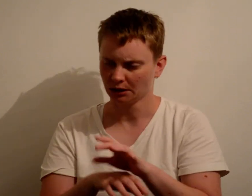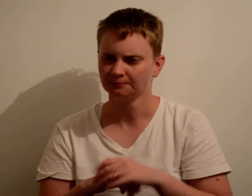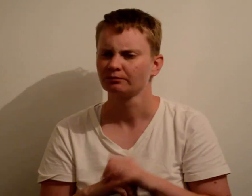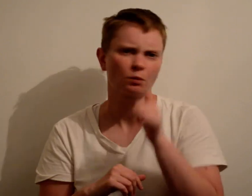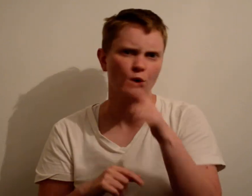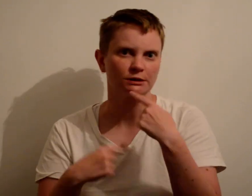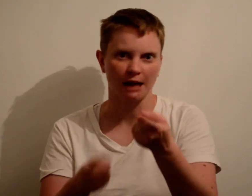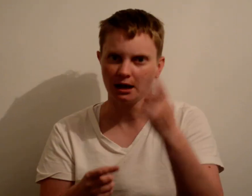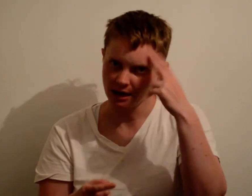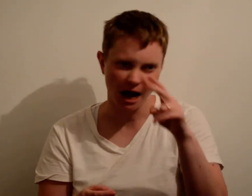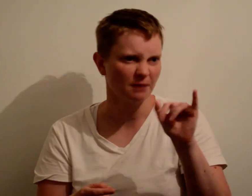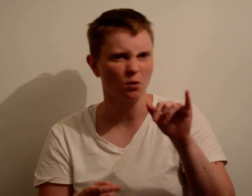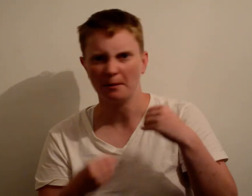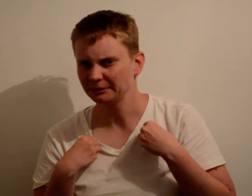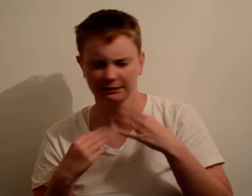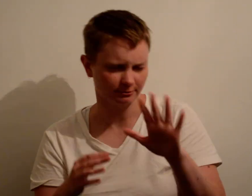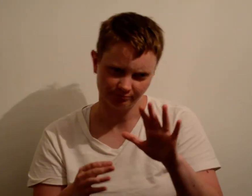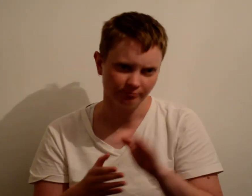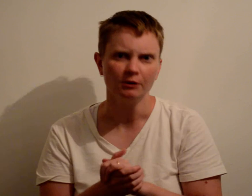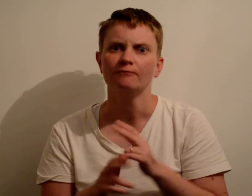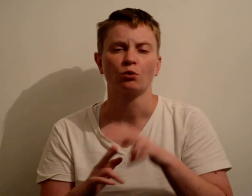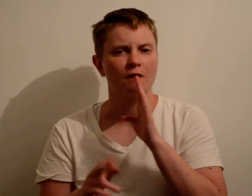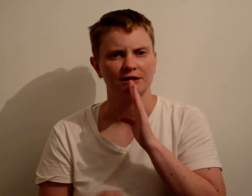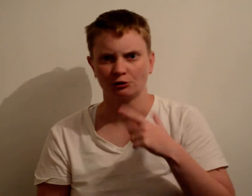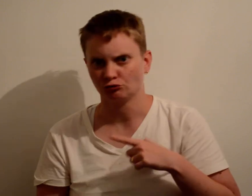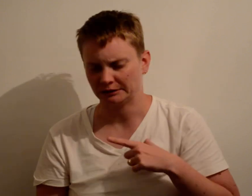For confidential reason, I won’t be telling you my counsellor’s name nor the company.